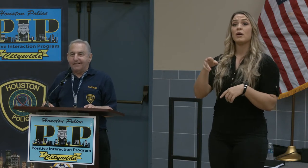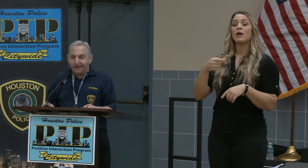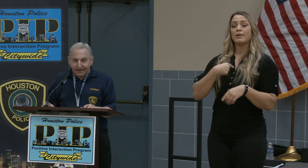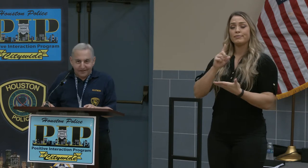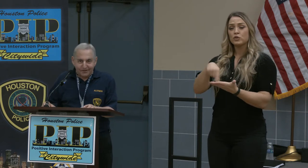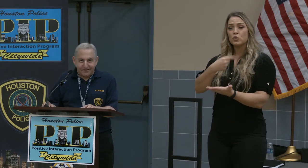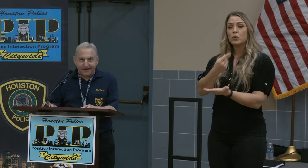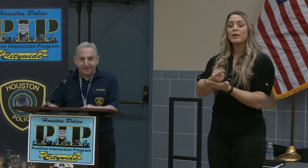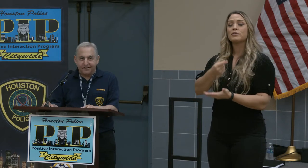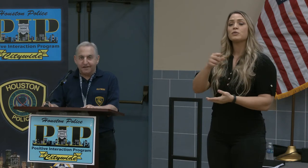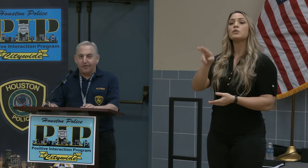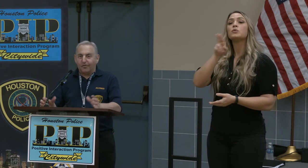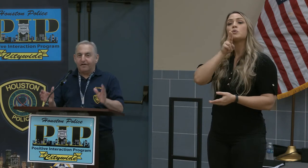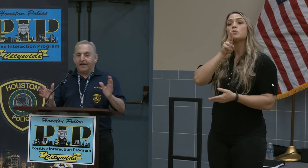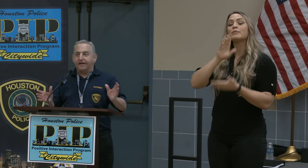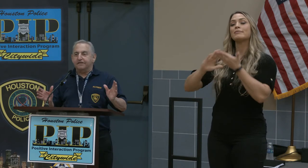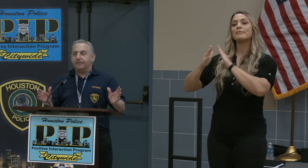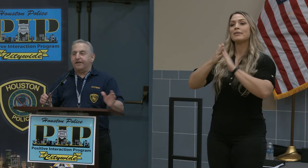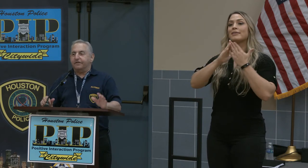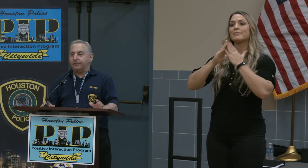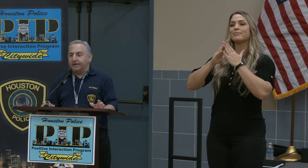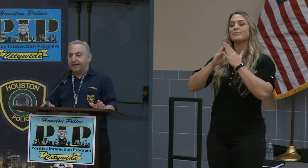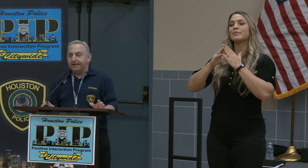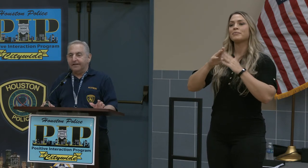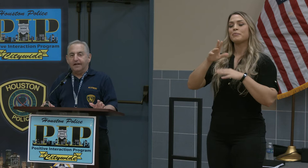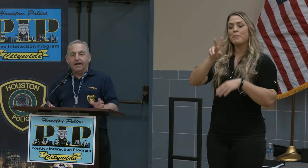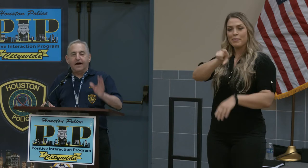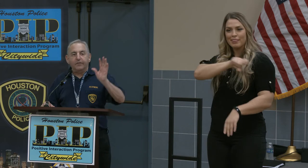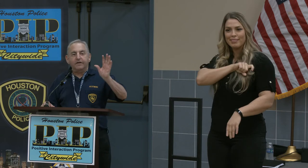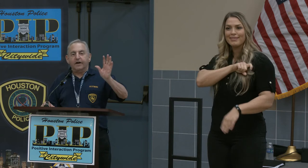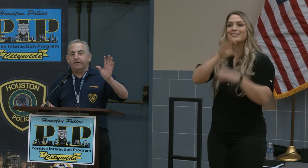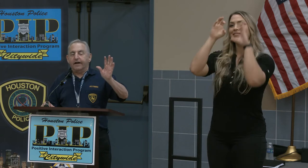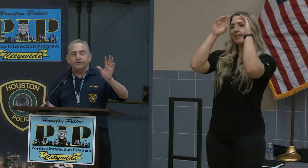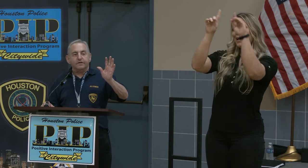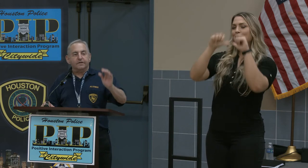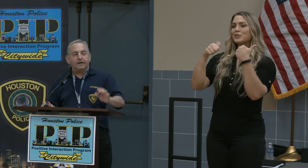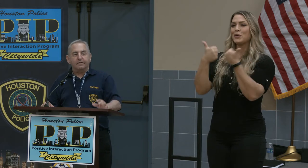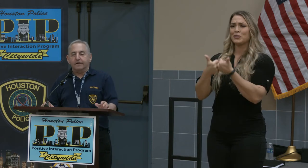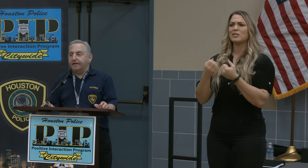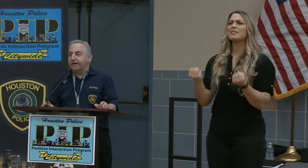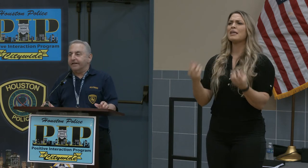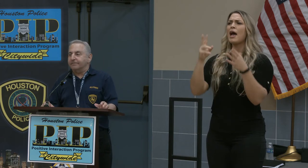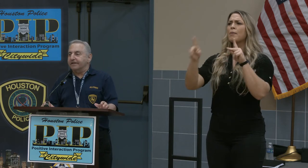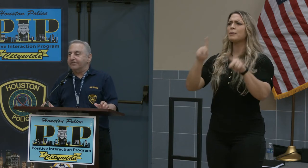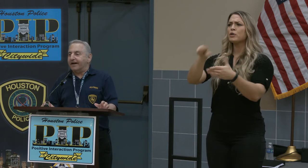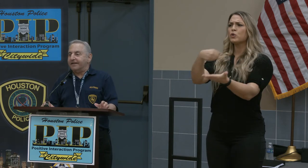Alumni Association or HCPAA. How many of our graduates are in the audience, please rise?